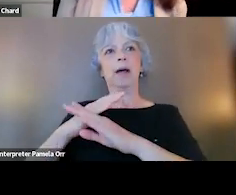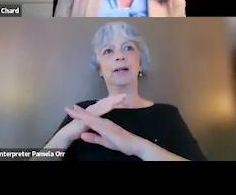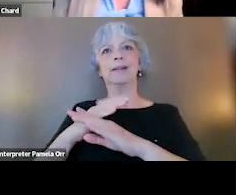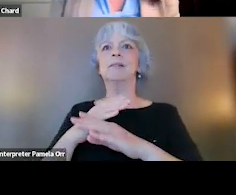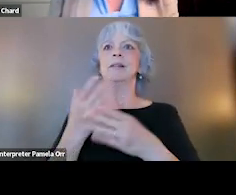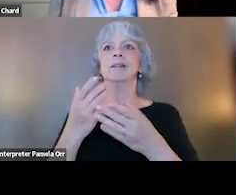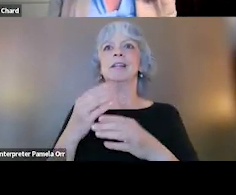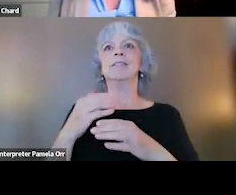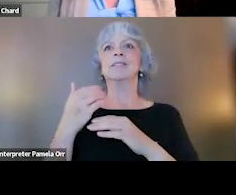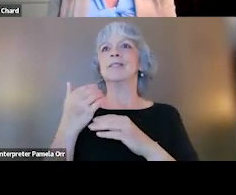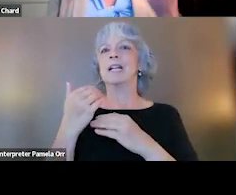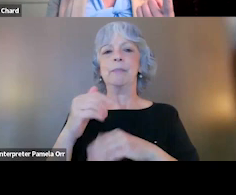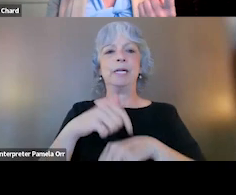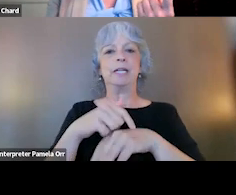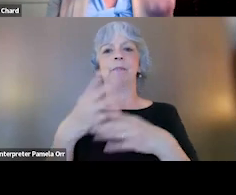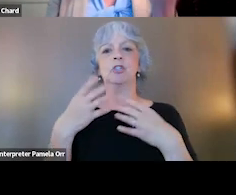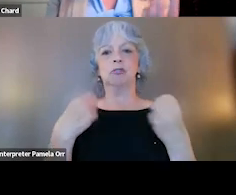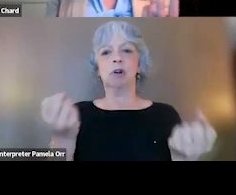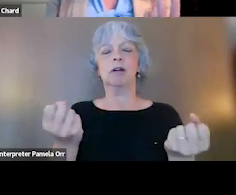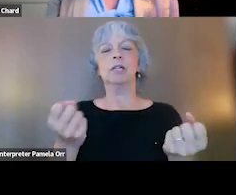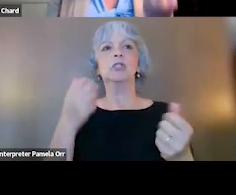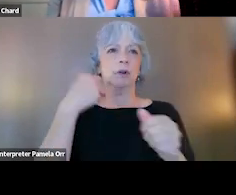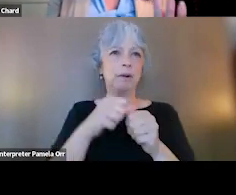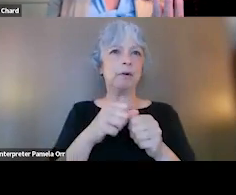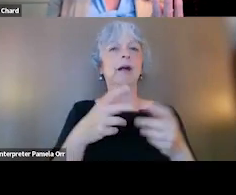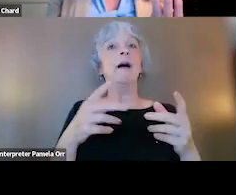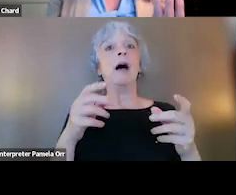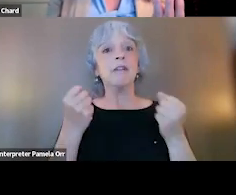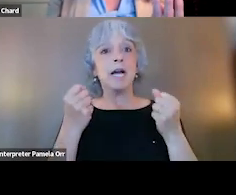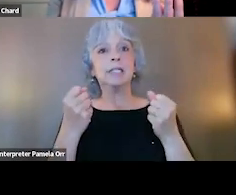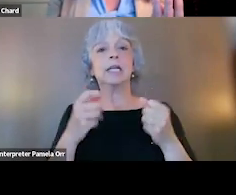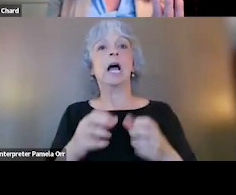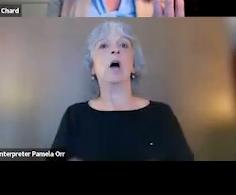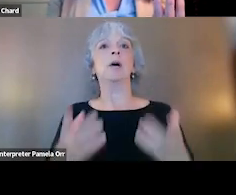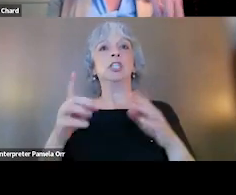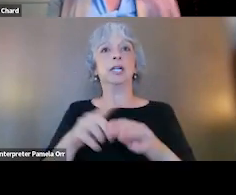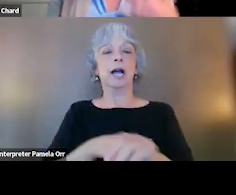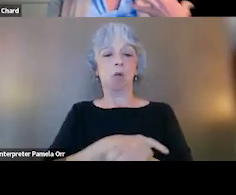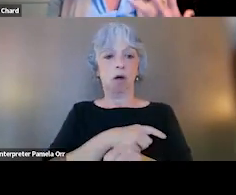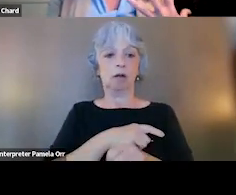So again, what did I say? How fast, how much, and how long? And if you knew you had to go in for a procedure